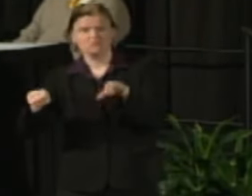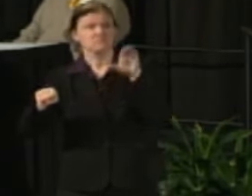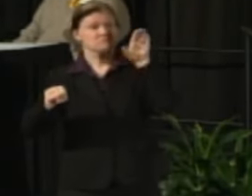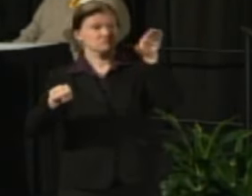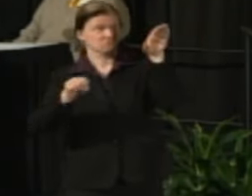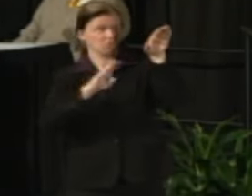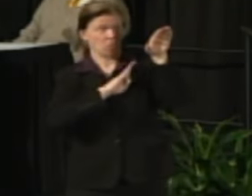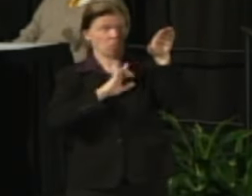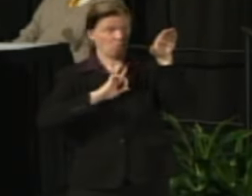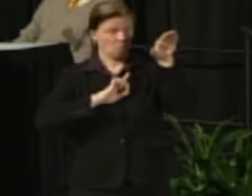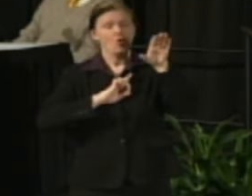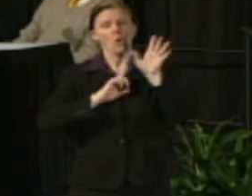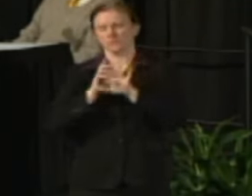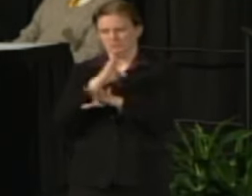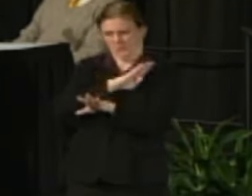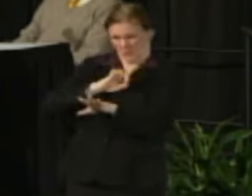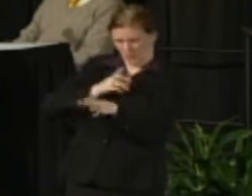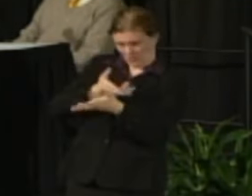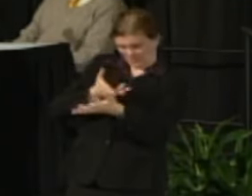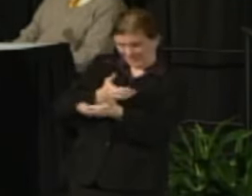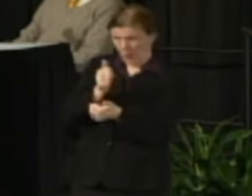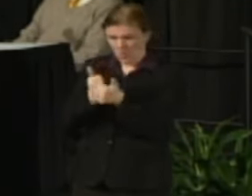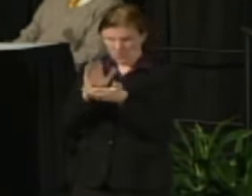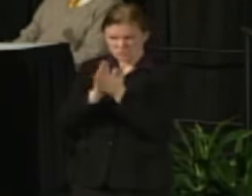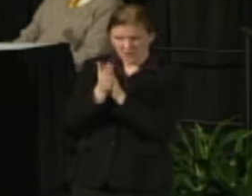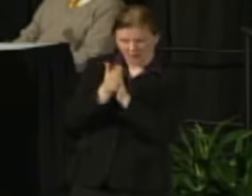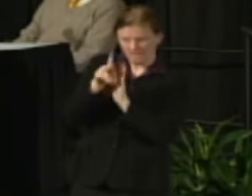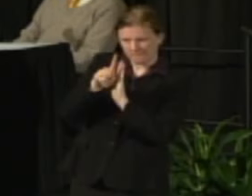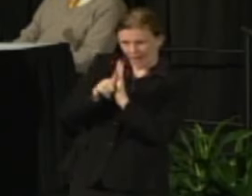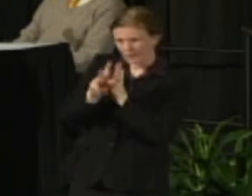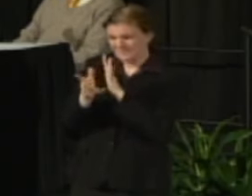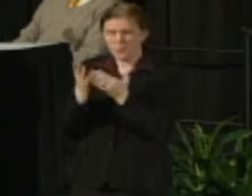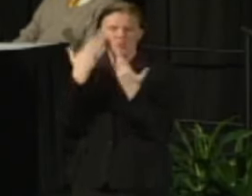which provisions would move to Board policy. We don't know the timing on that right now.